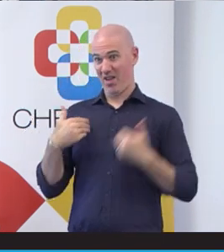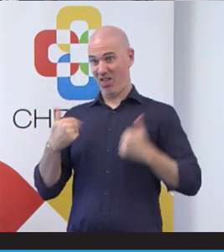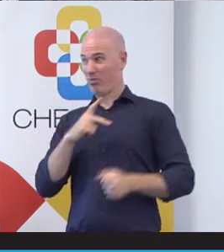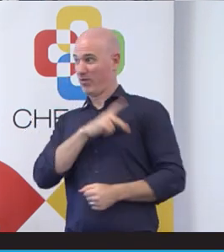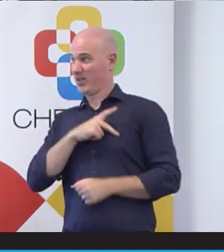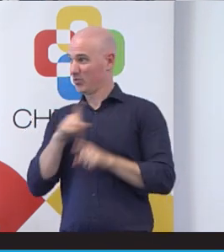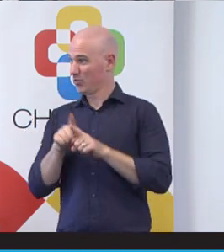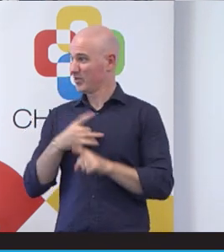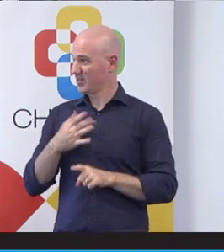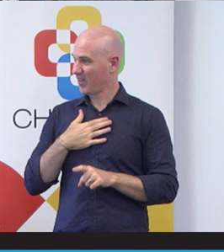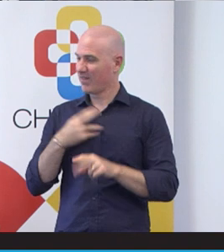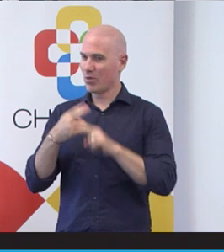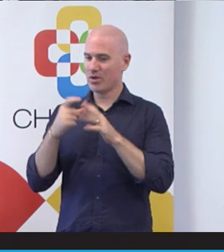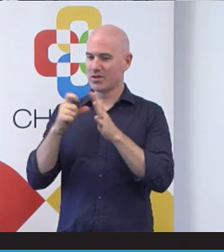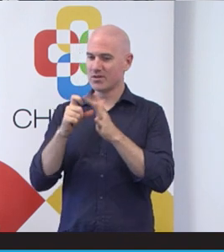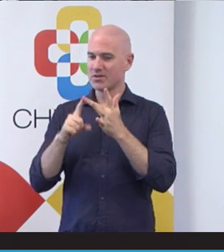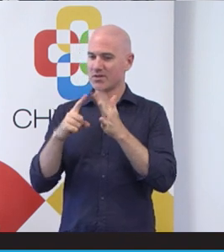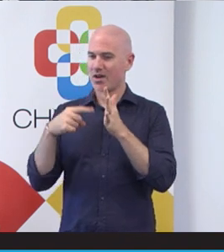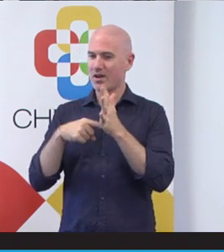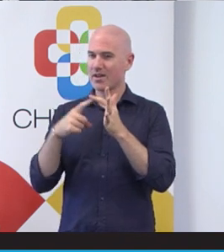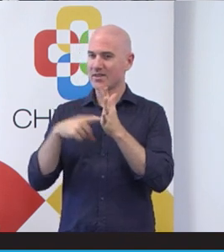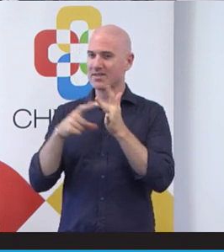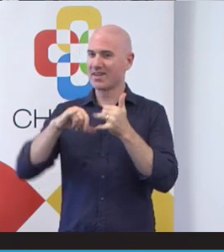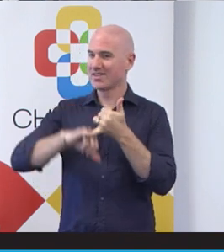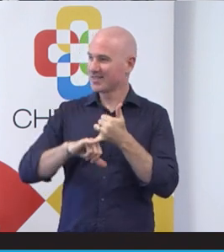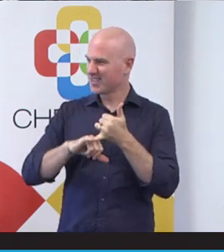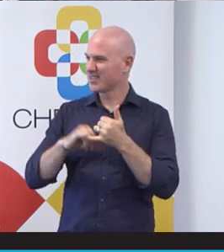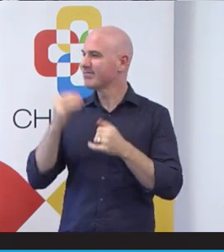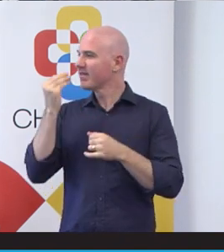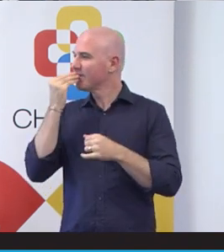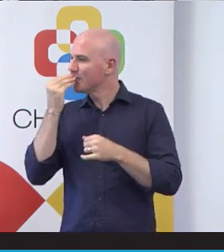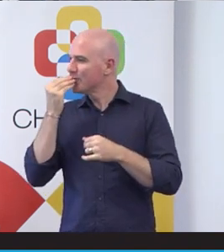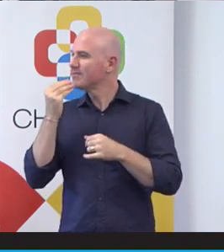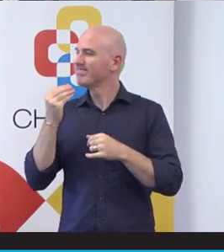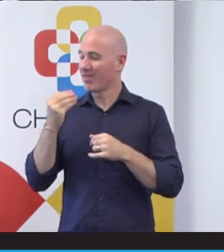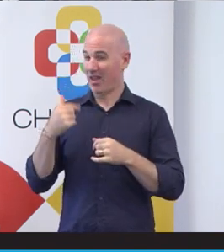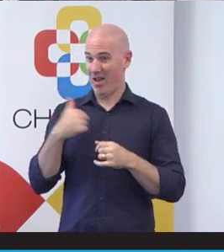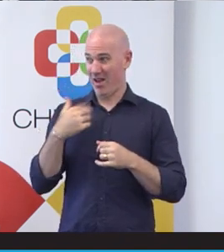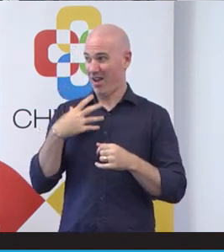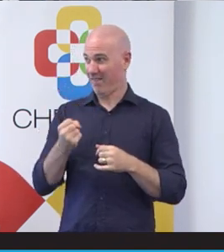So speaking from a health professionals hat, I guess I just wanted to make sure that people